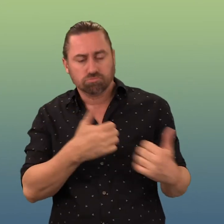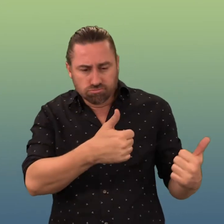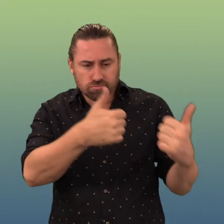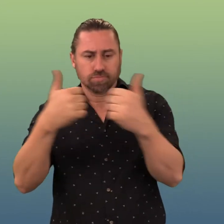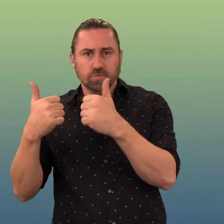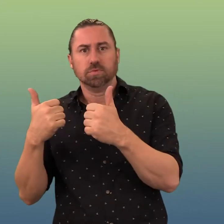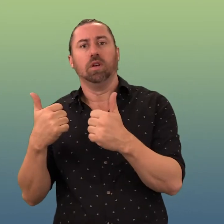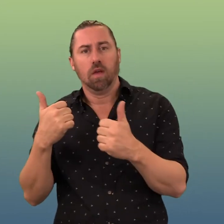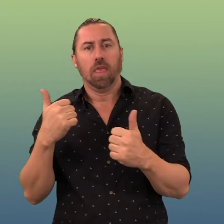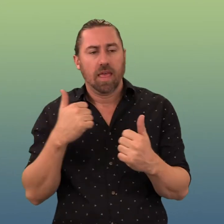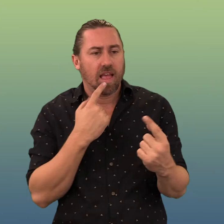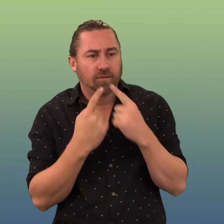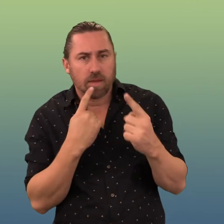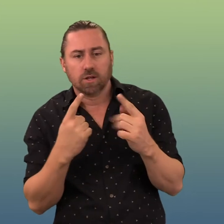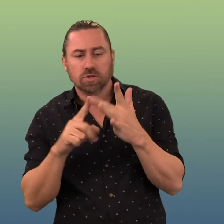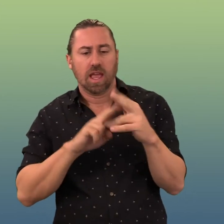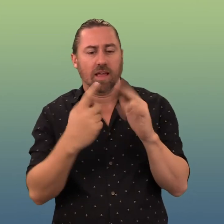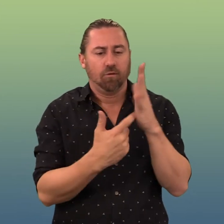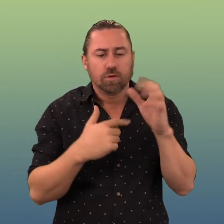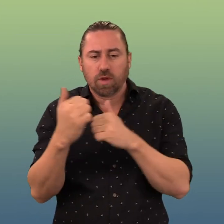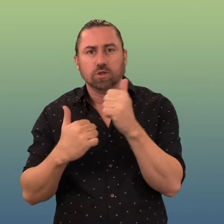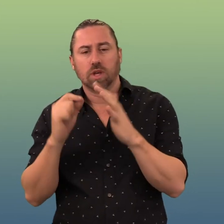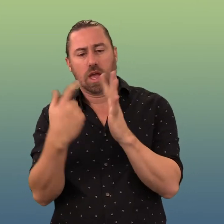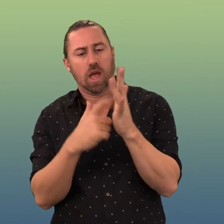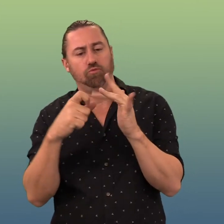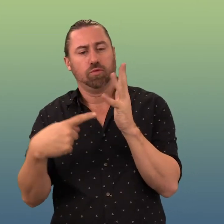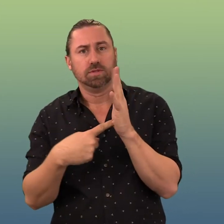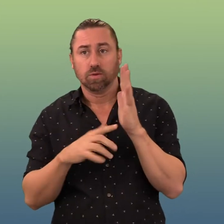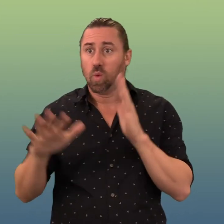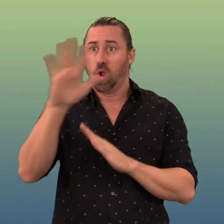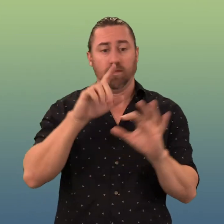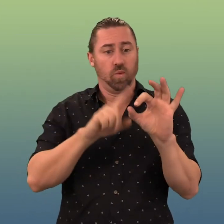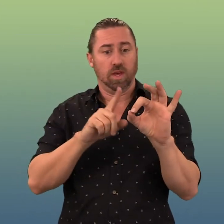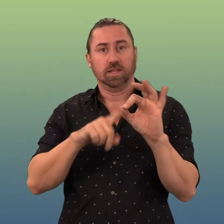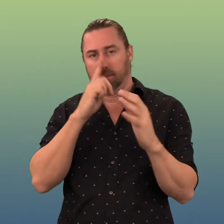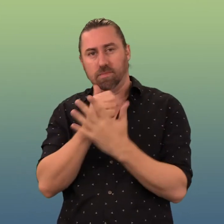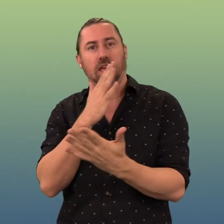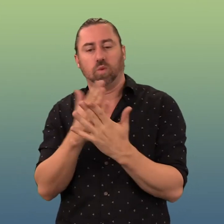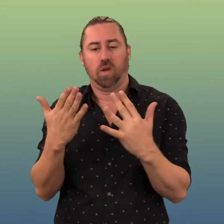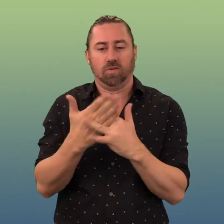How will TMR succeed in delivering our vision for accessibility and inclusion?